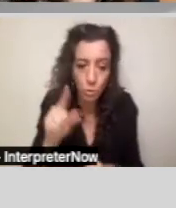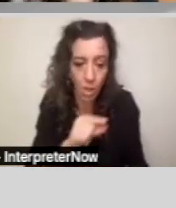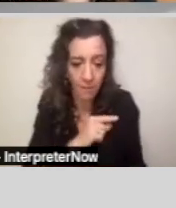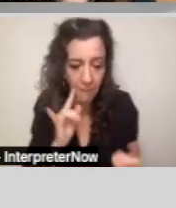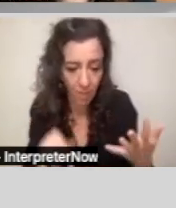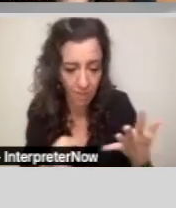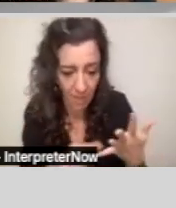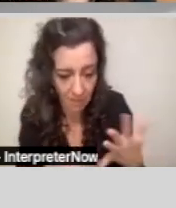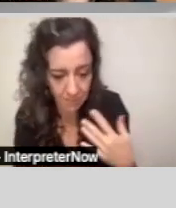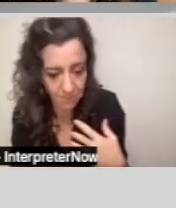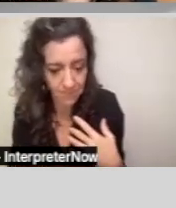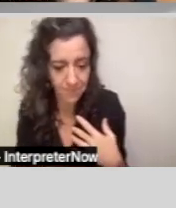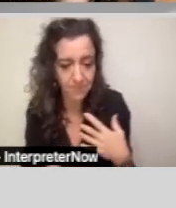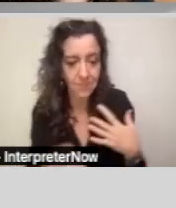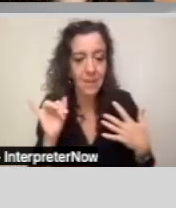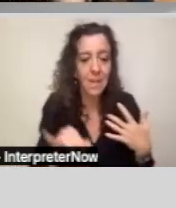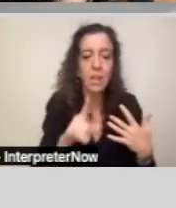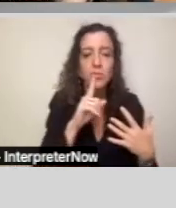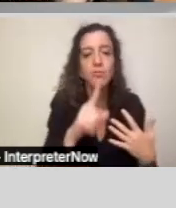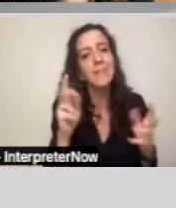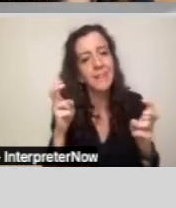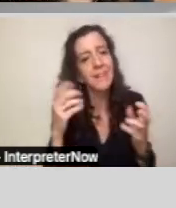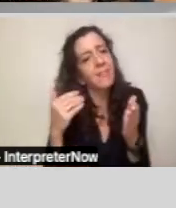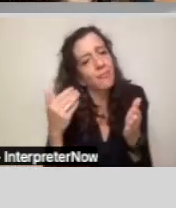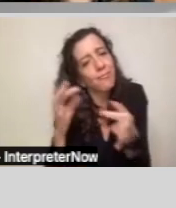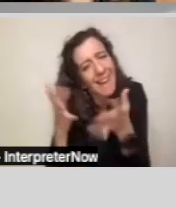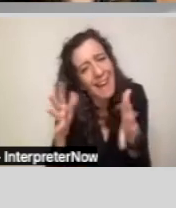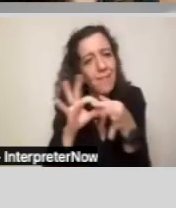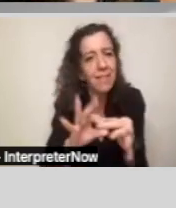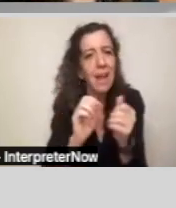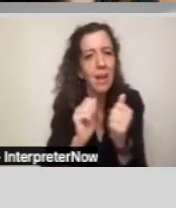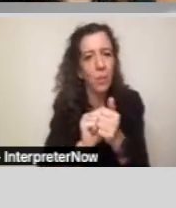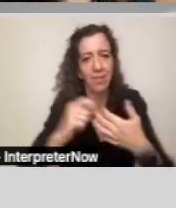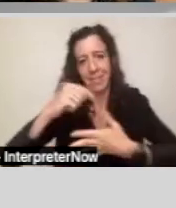So it's closely related to the intellectual disability and that it requires treatment